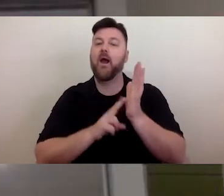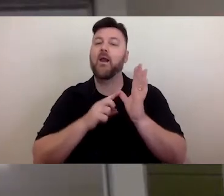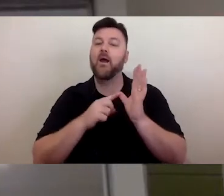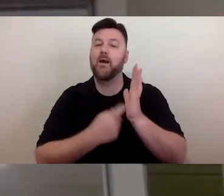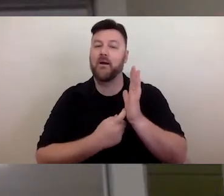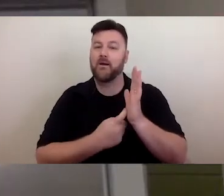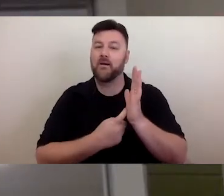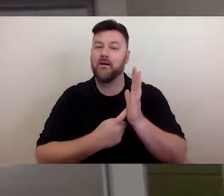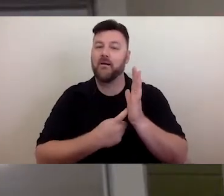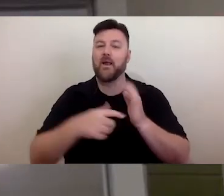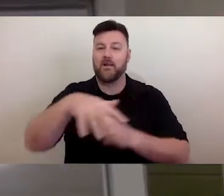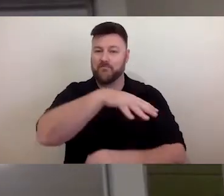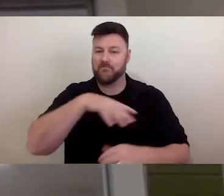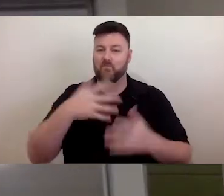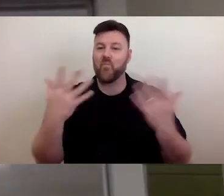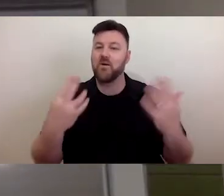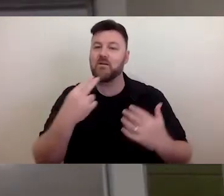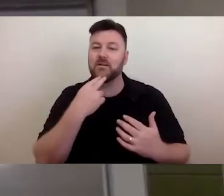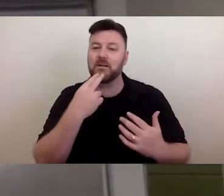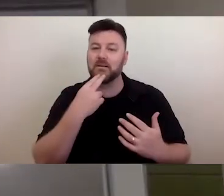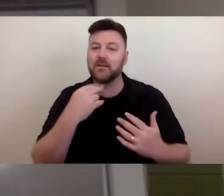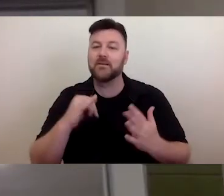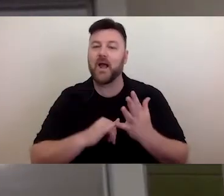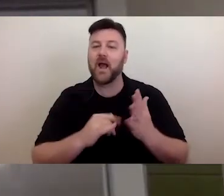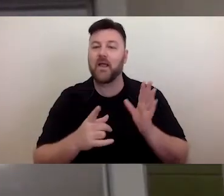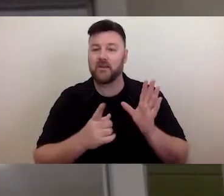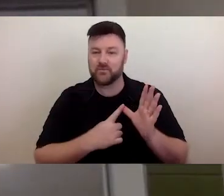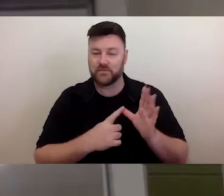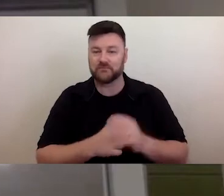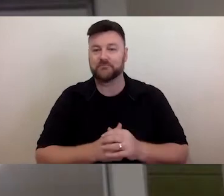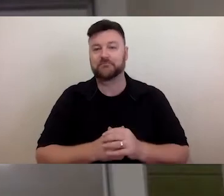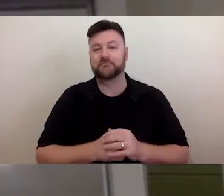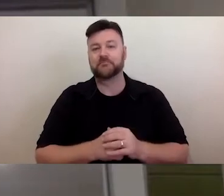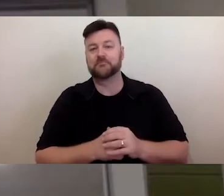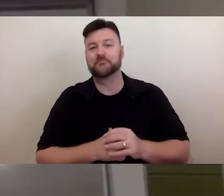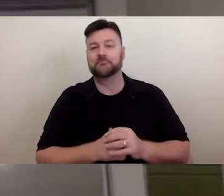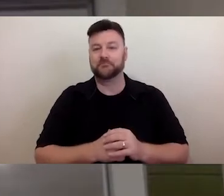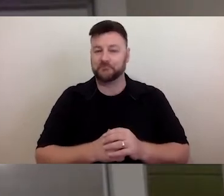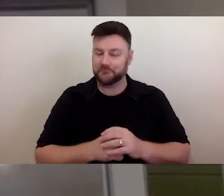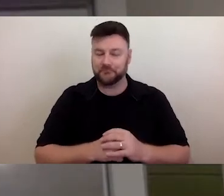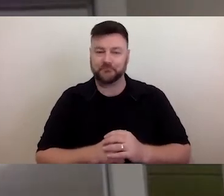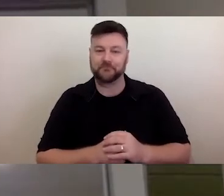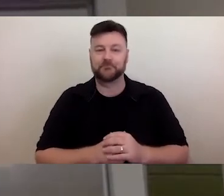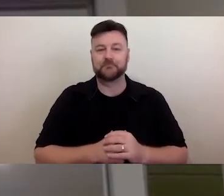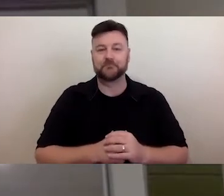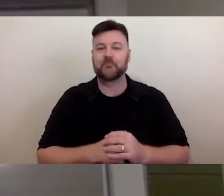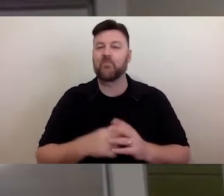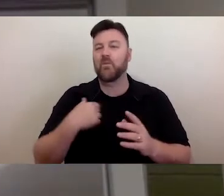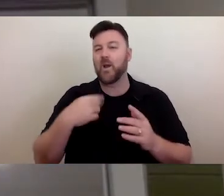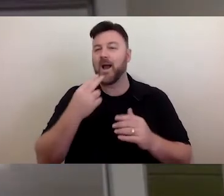That would be the Adelaide Plains. Hello.